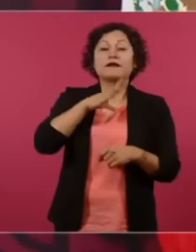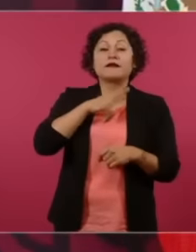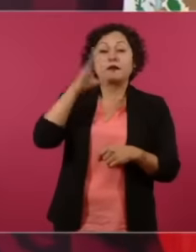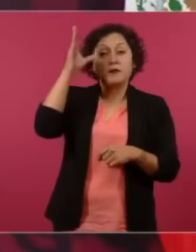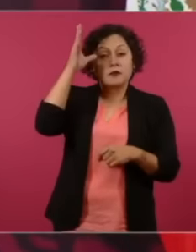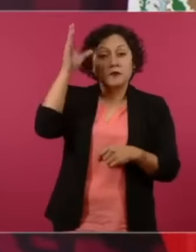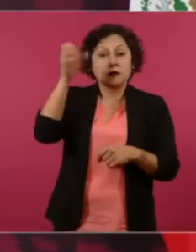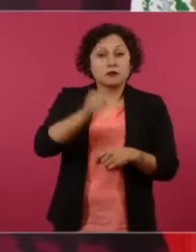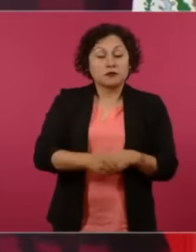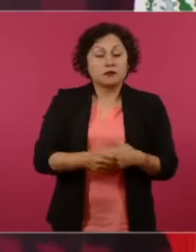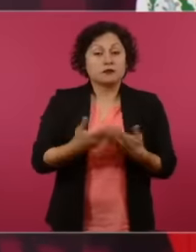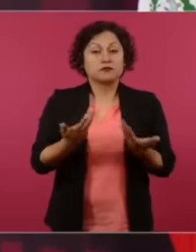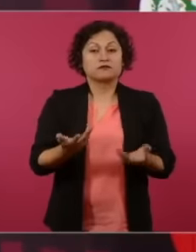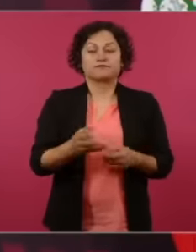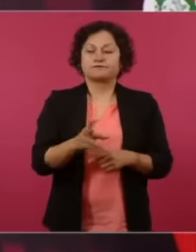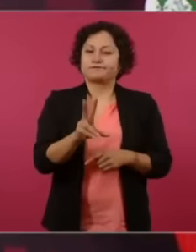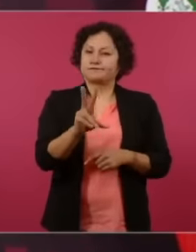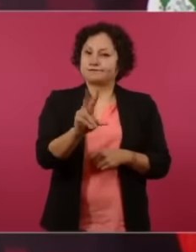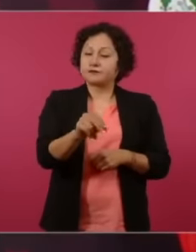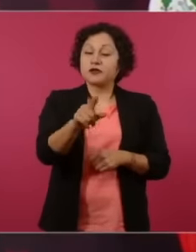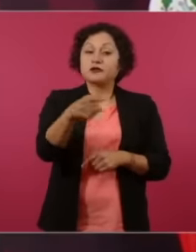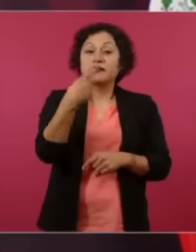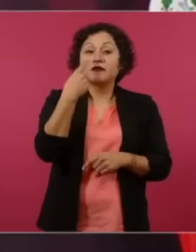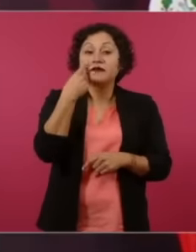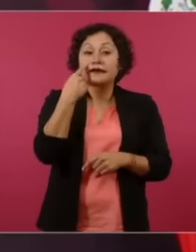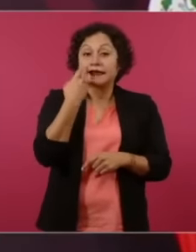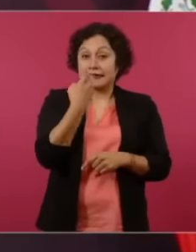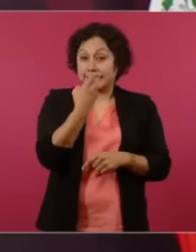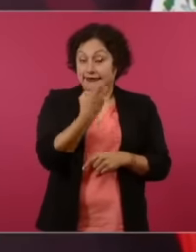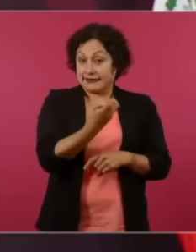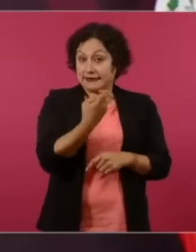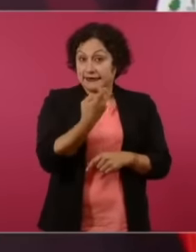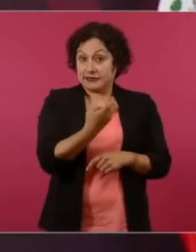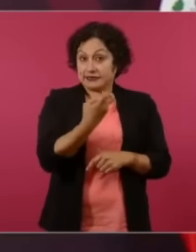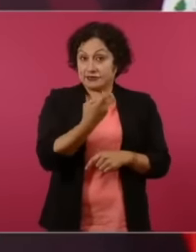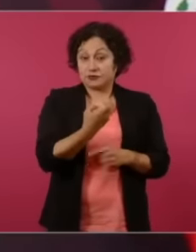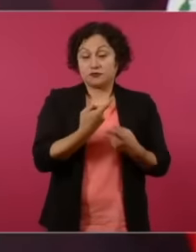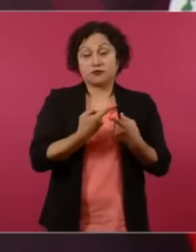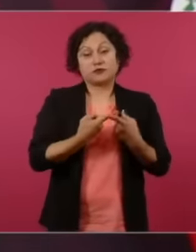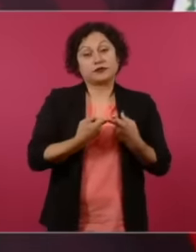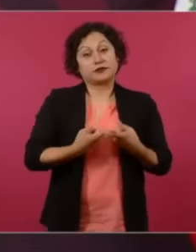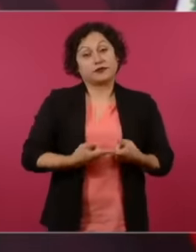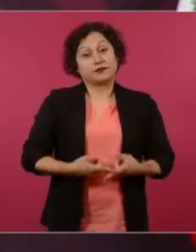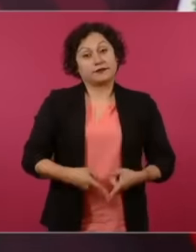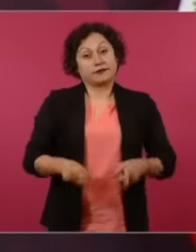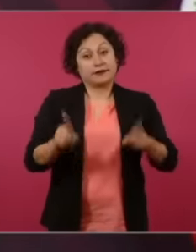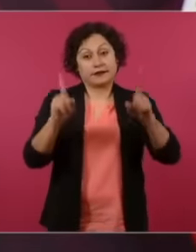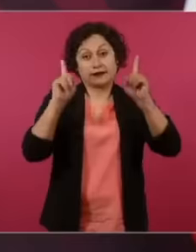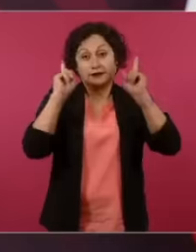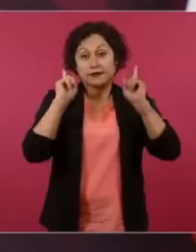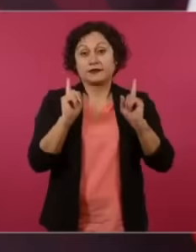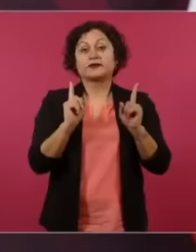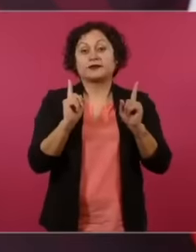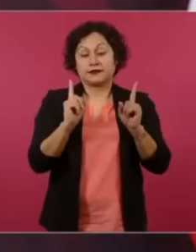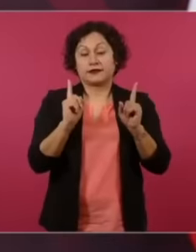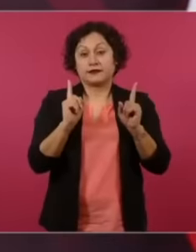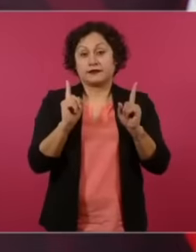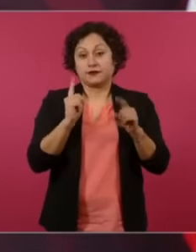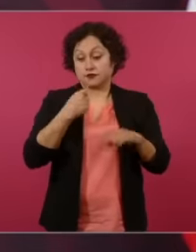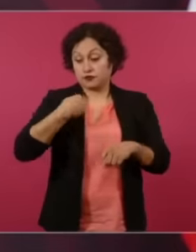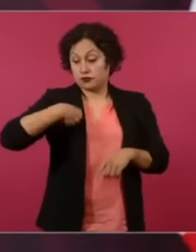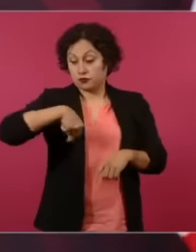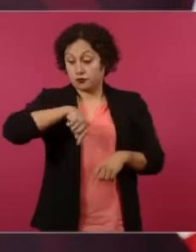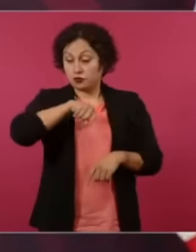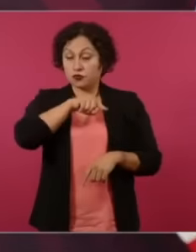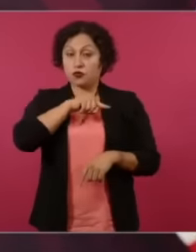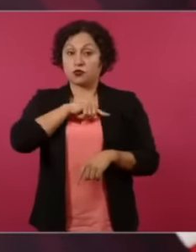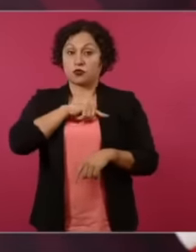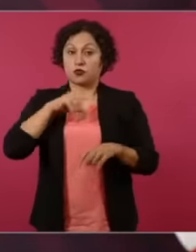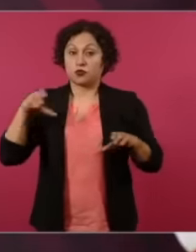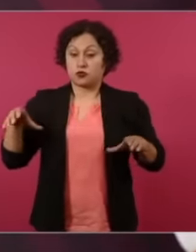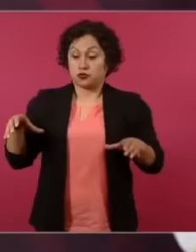happen with those of us who fight for the people And we have